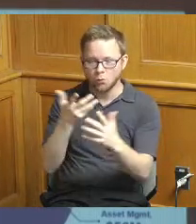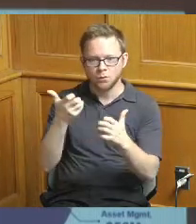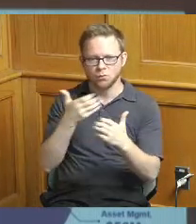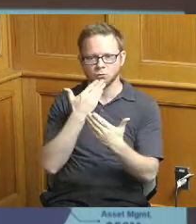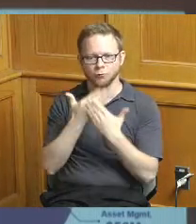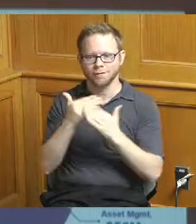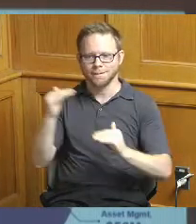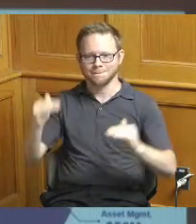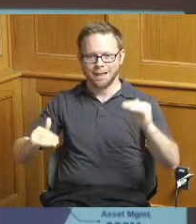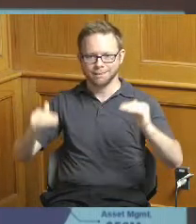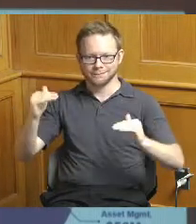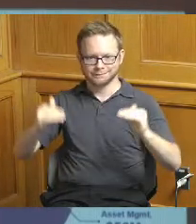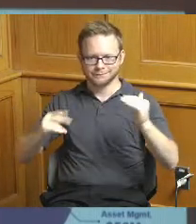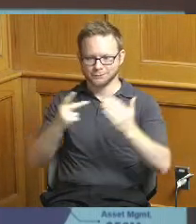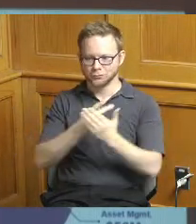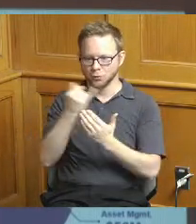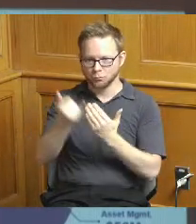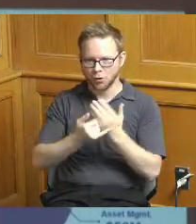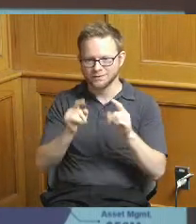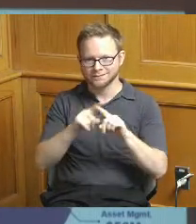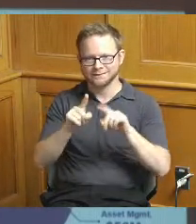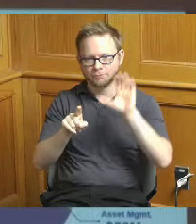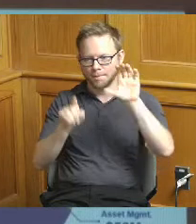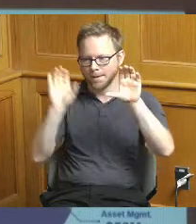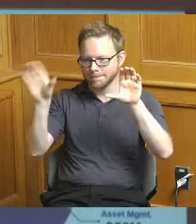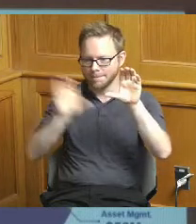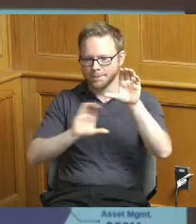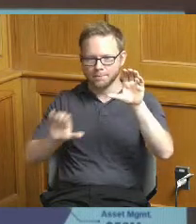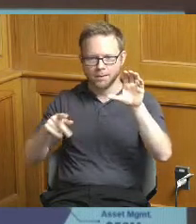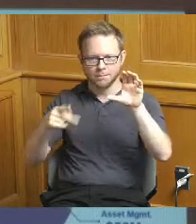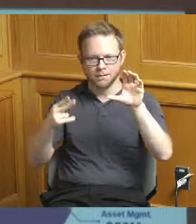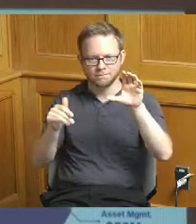of projects in the various phases so a good balance of planning design and construction